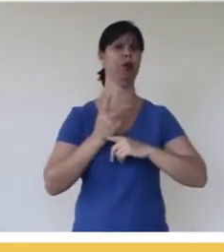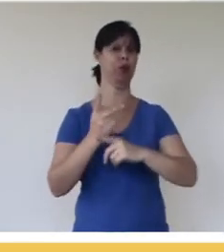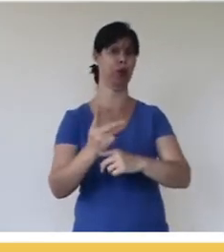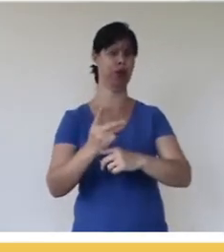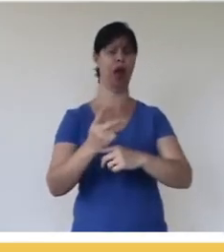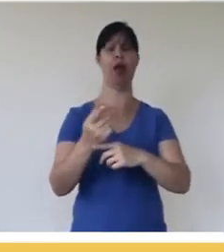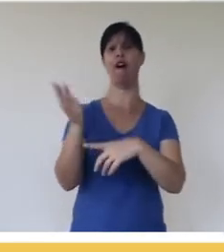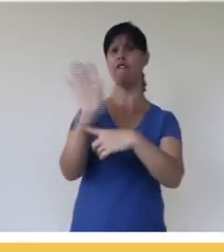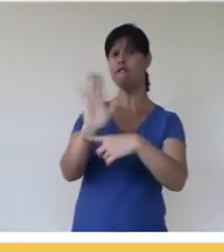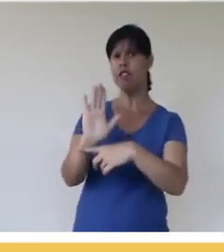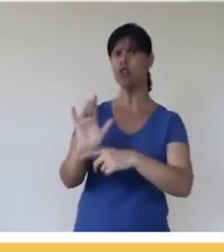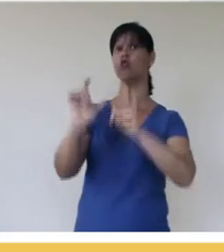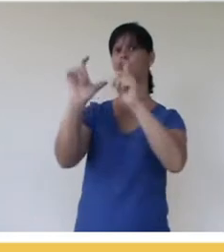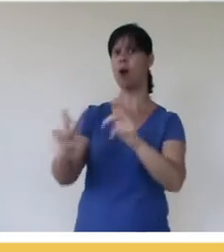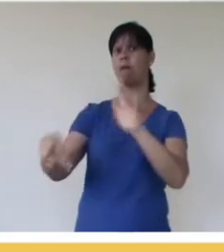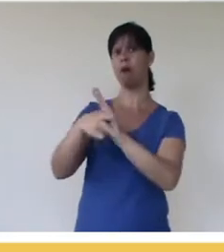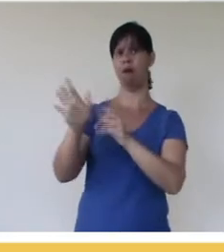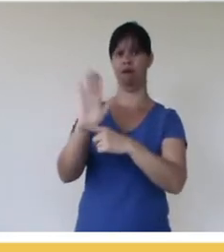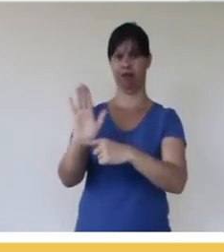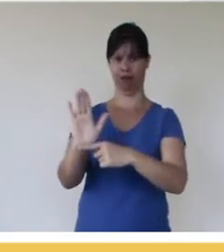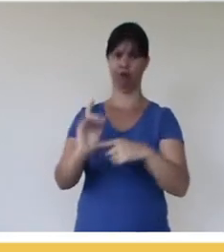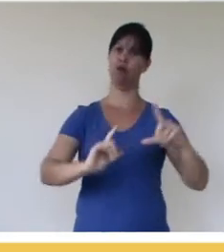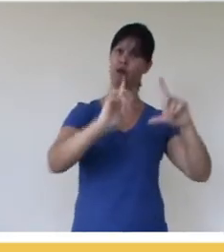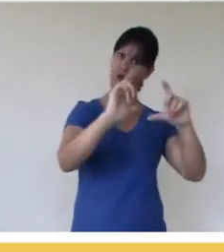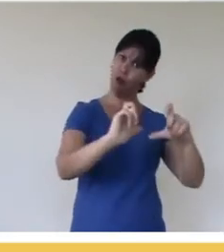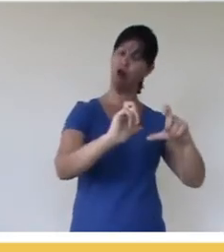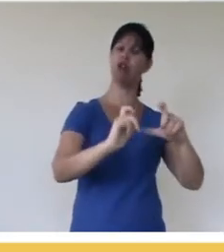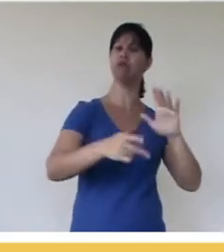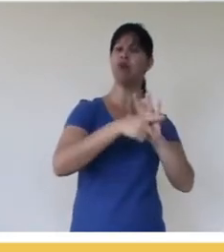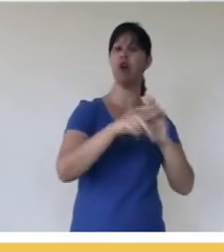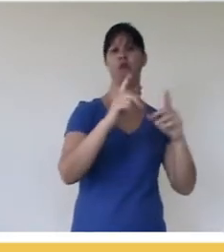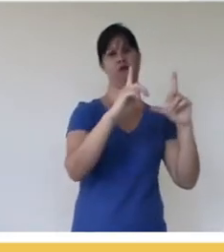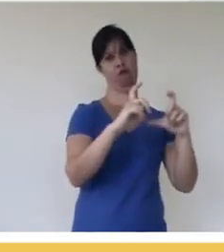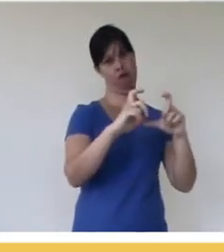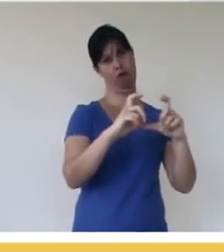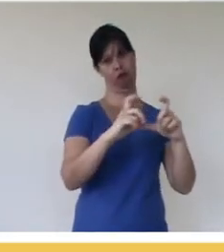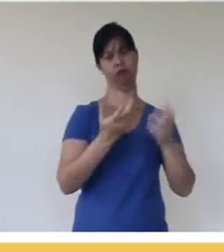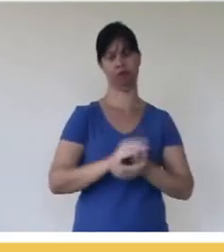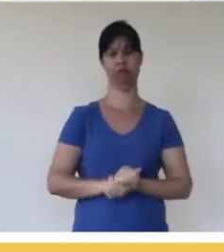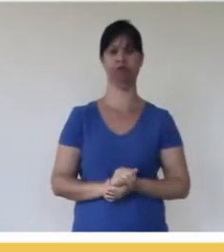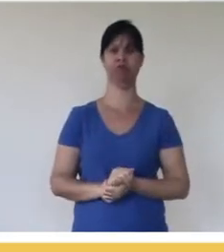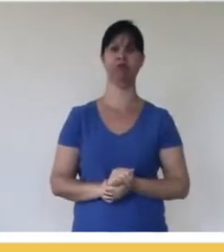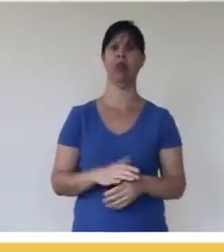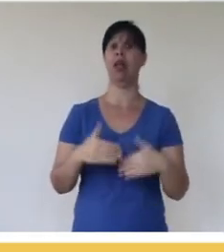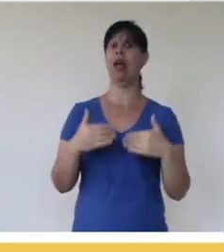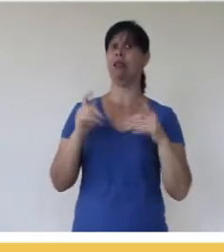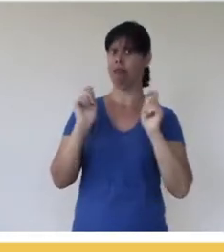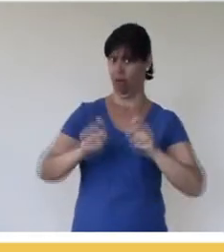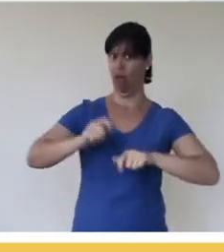for example, videos in video repositories, photos in photo repositories, and so on. It takes a little more work,